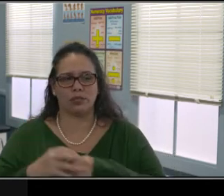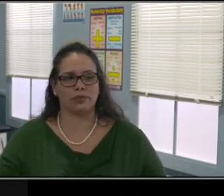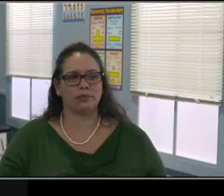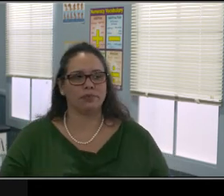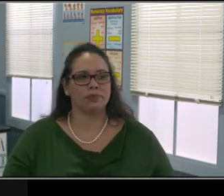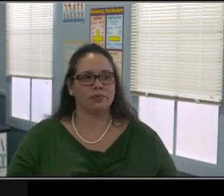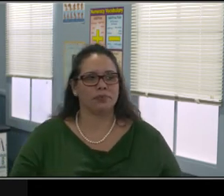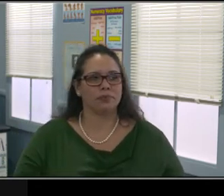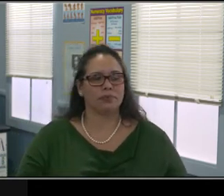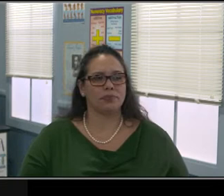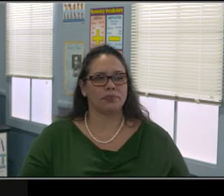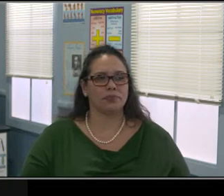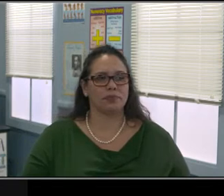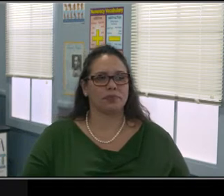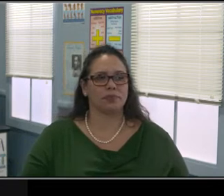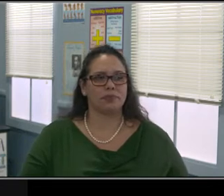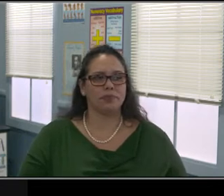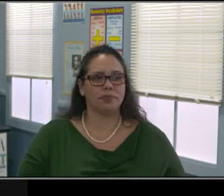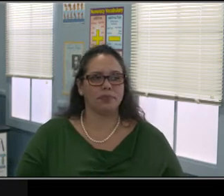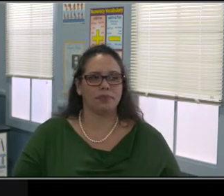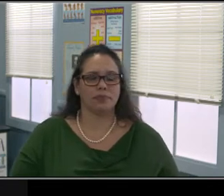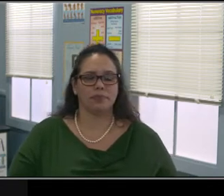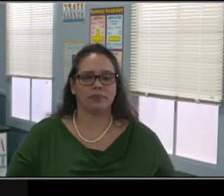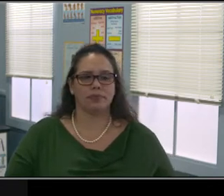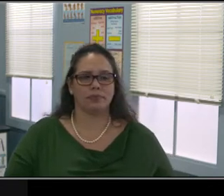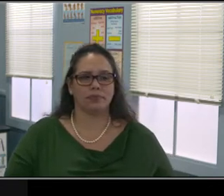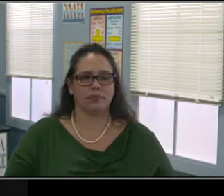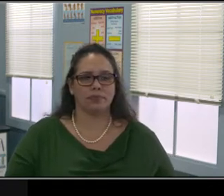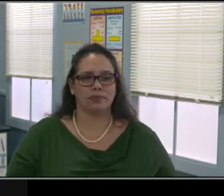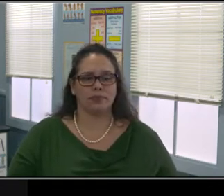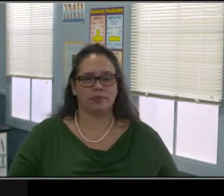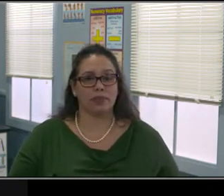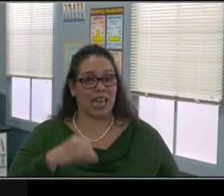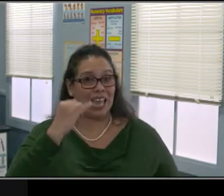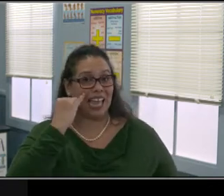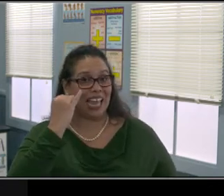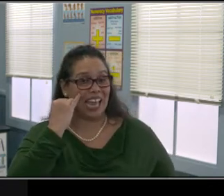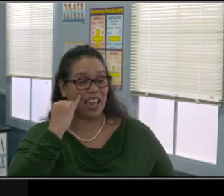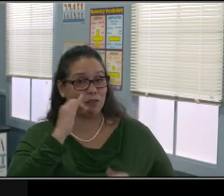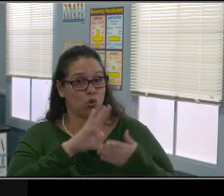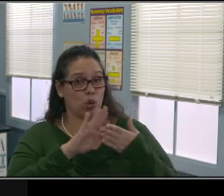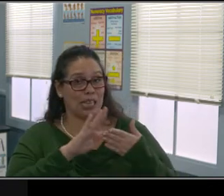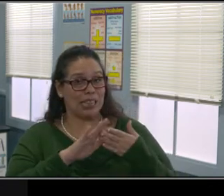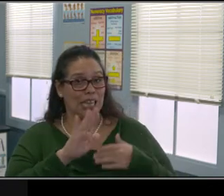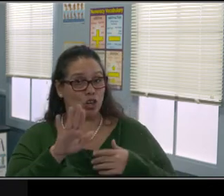to the severity of the behavior. If I need to set a negative consequence,